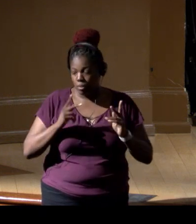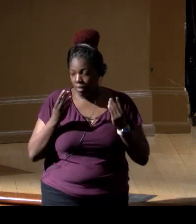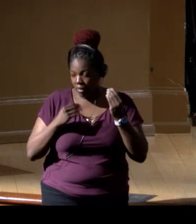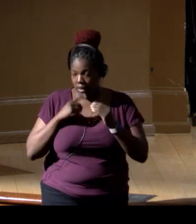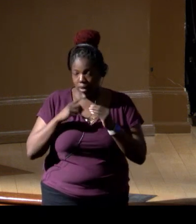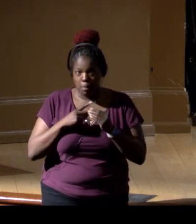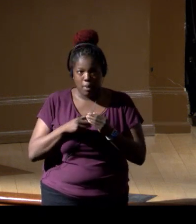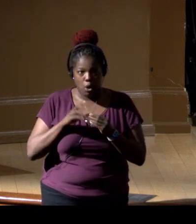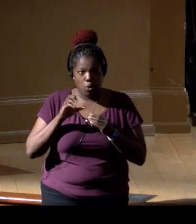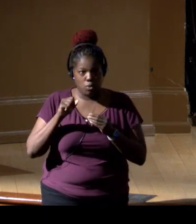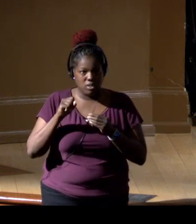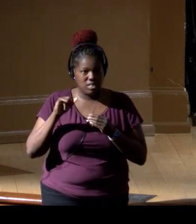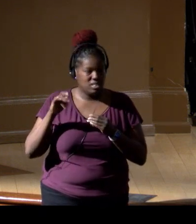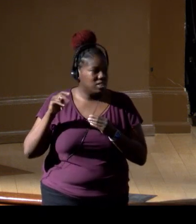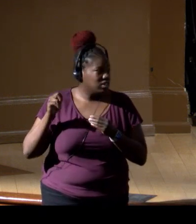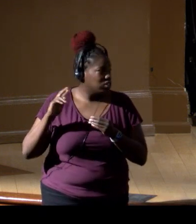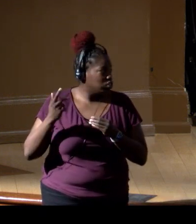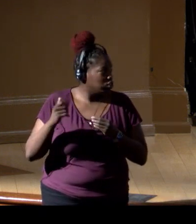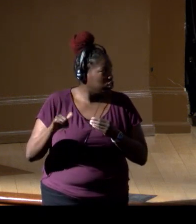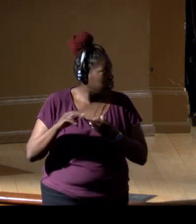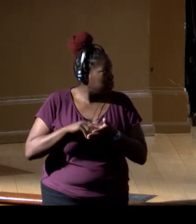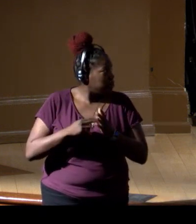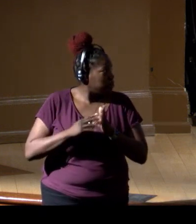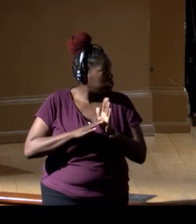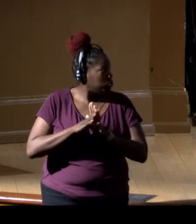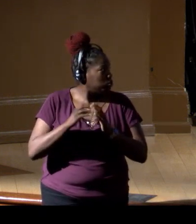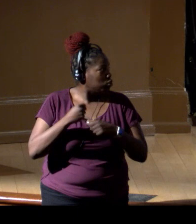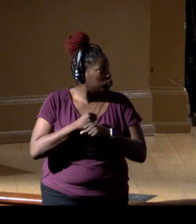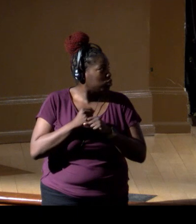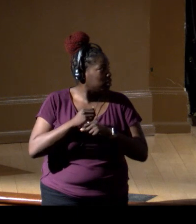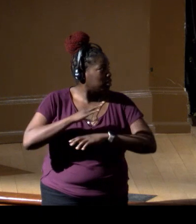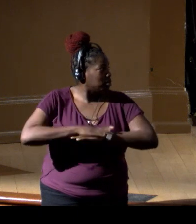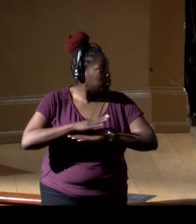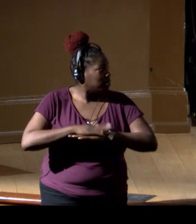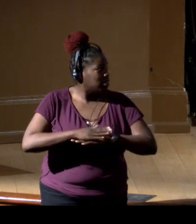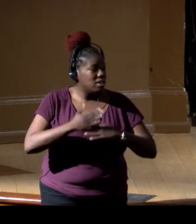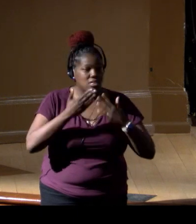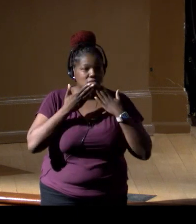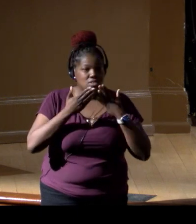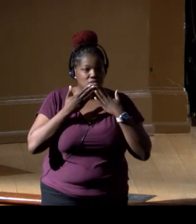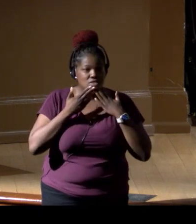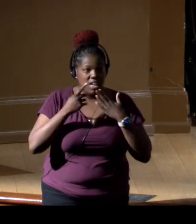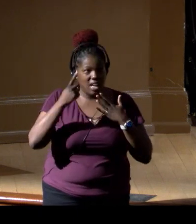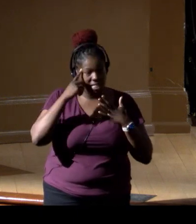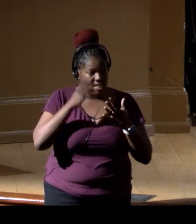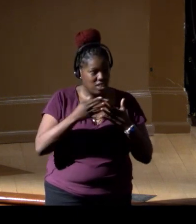what the synergies look like as we create these platforms. Thanks. I think there's a lot of synergies that are already